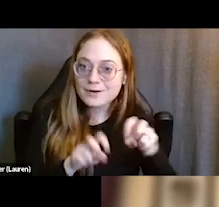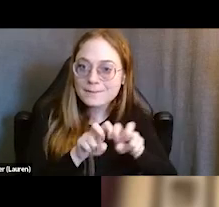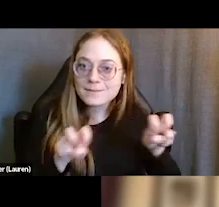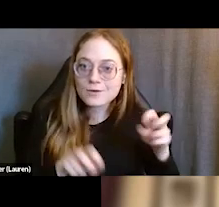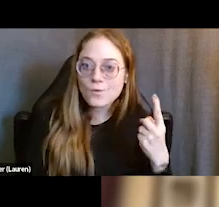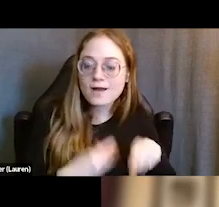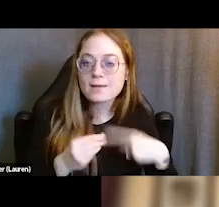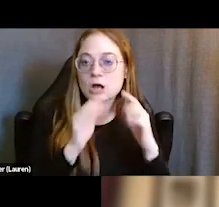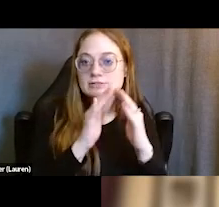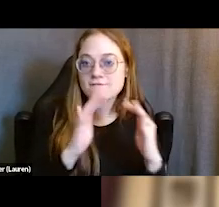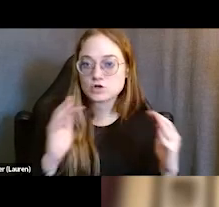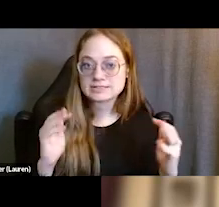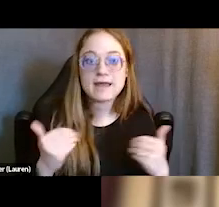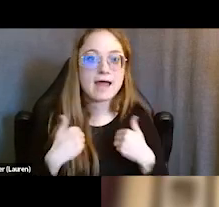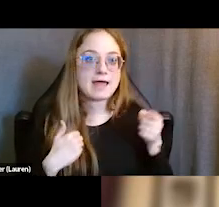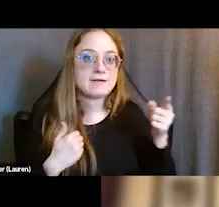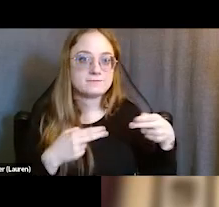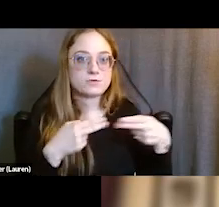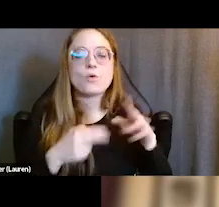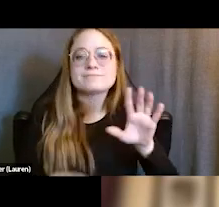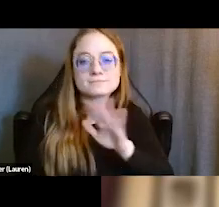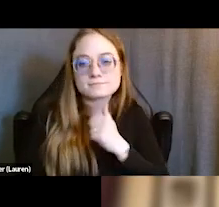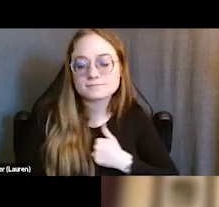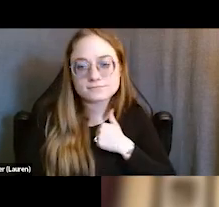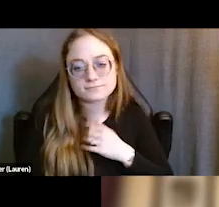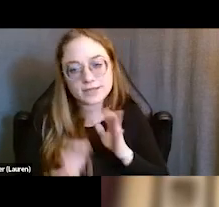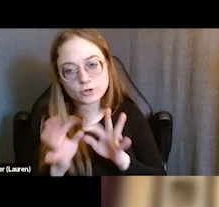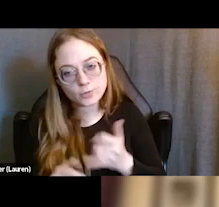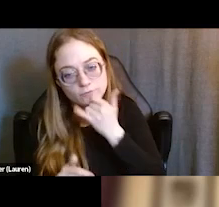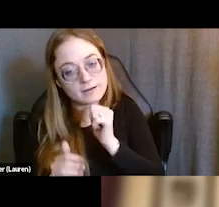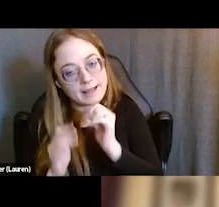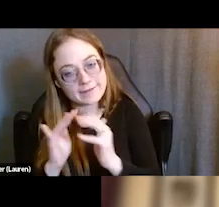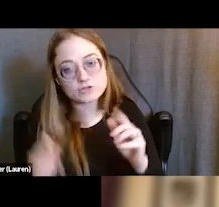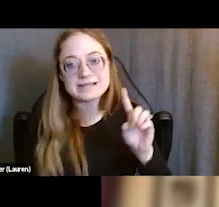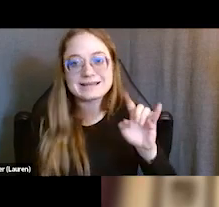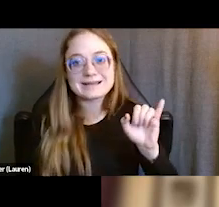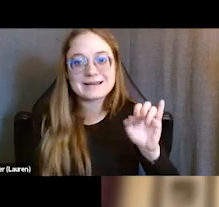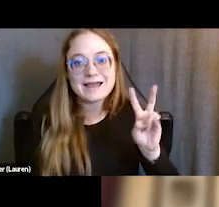The reason I have a slide here on diversion for us is 'cause, as I said, at the top of this, Community Works does lots of things and we have programs